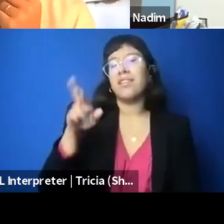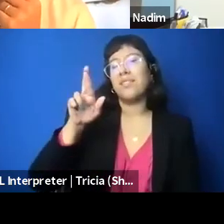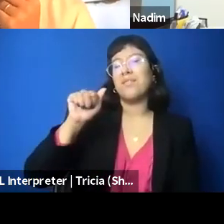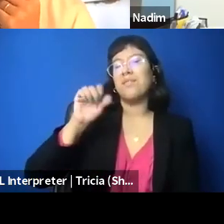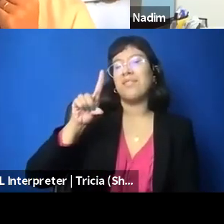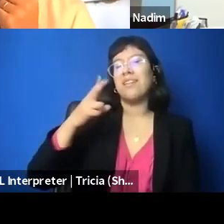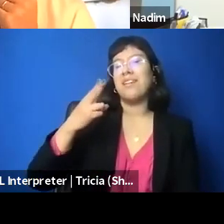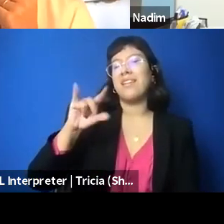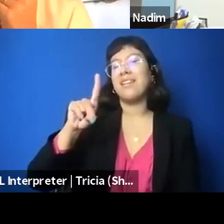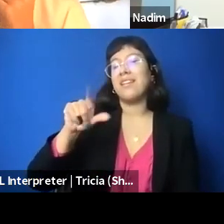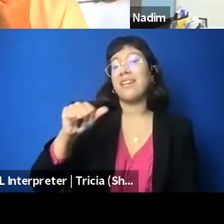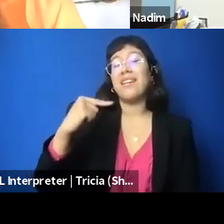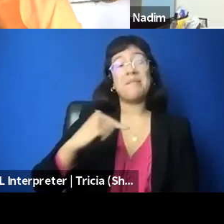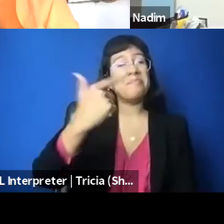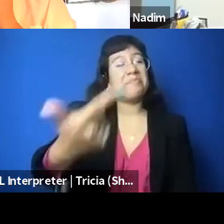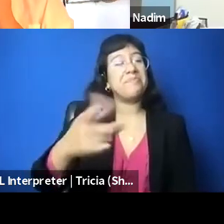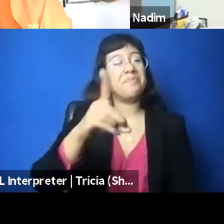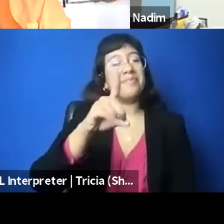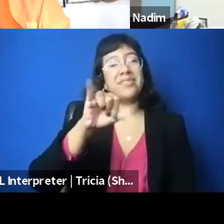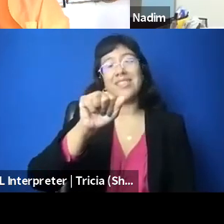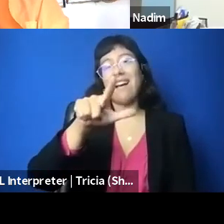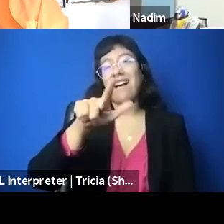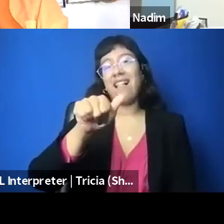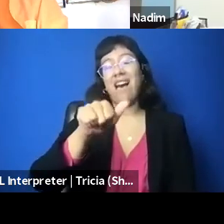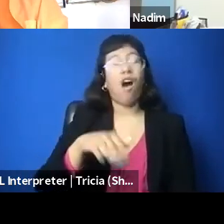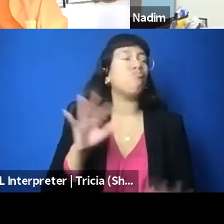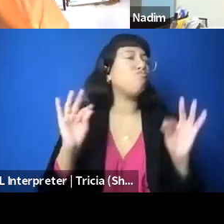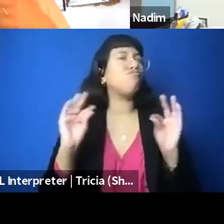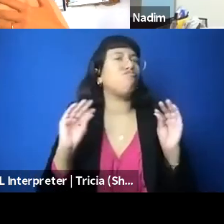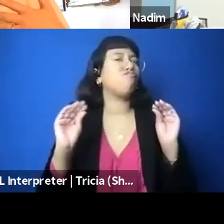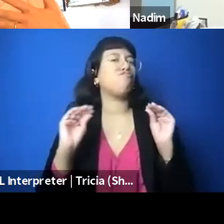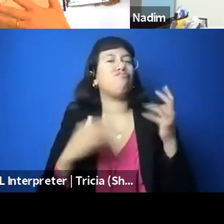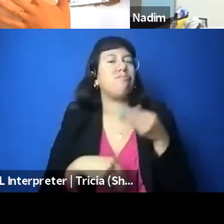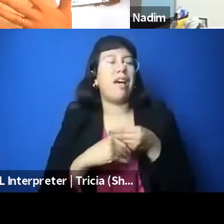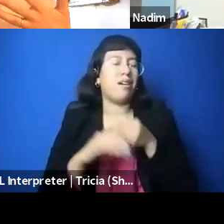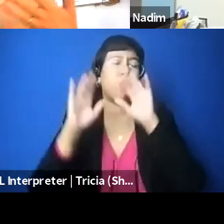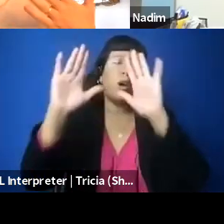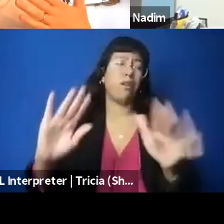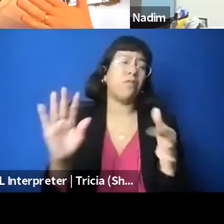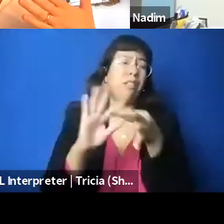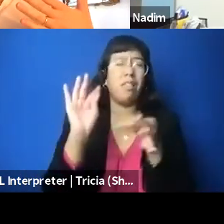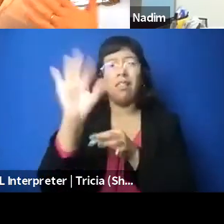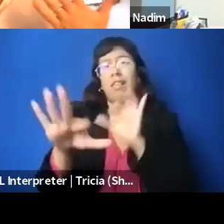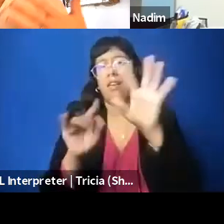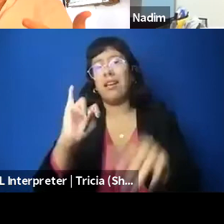Yeah, nothing to add. I mean, these are all great suggestions, like particularly not, if you're in the US